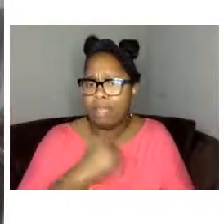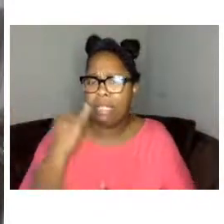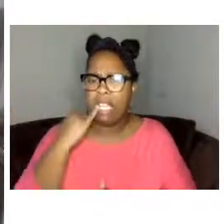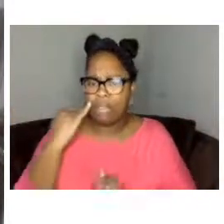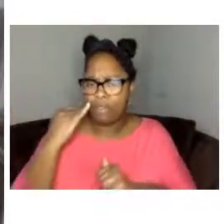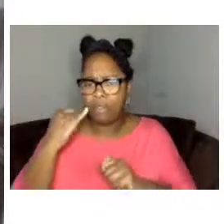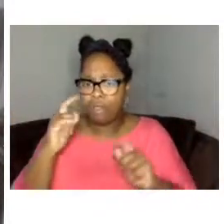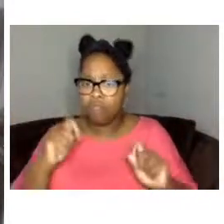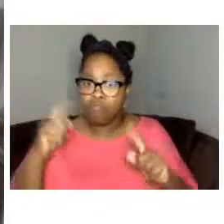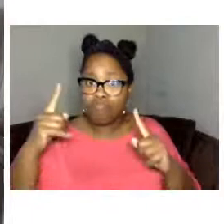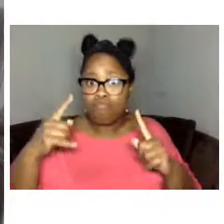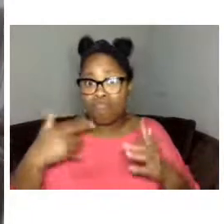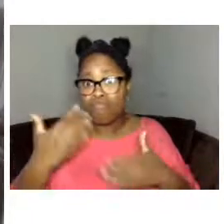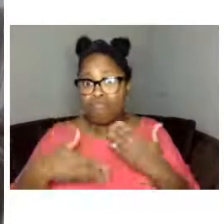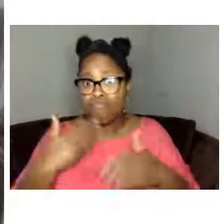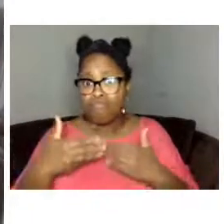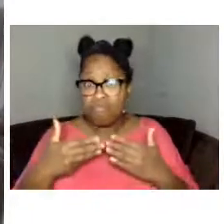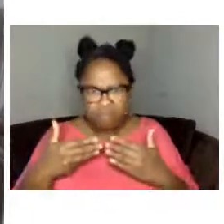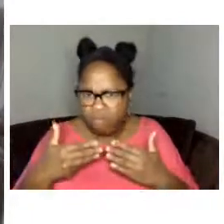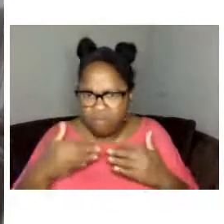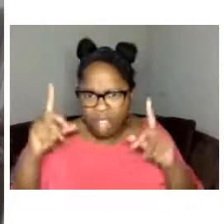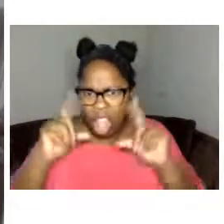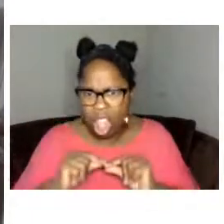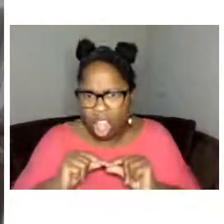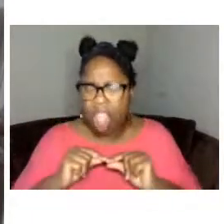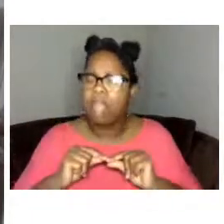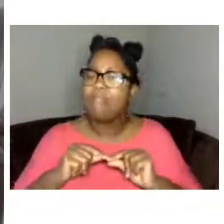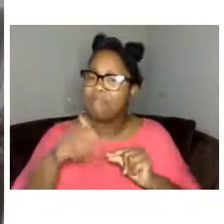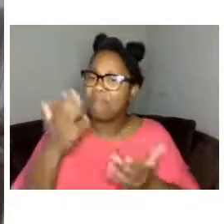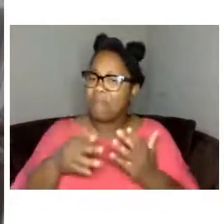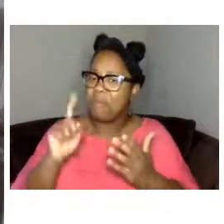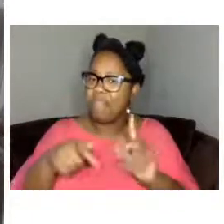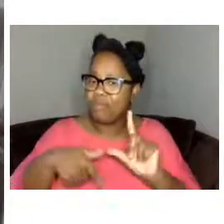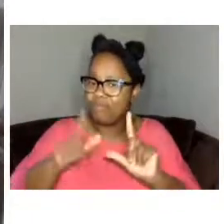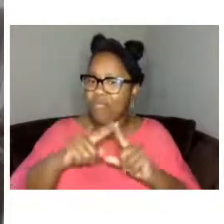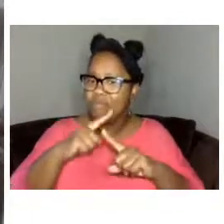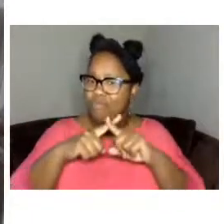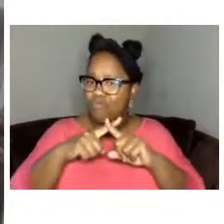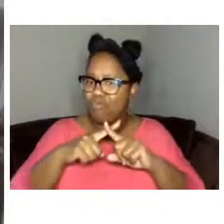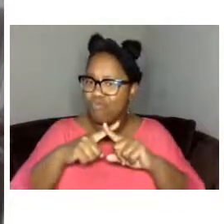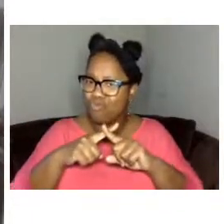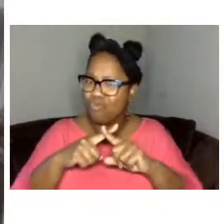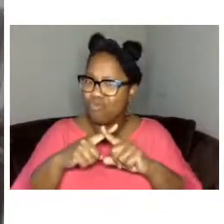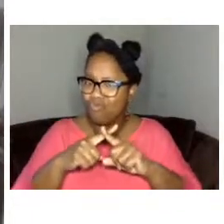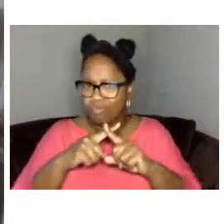reload your page we don't foresee any of that happening but uh just in case just continue to watch the page you're looking at now on the